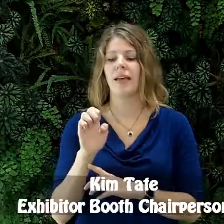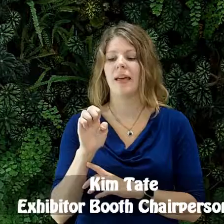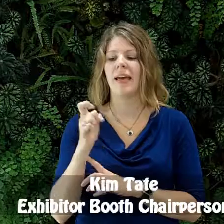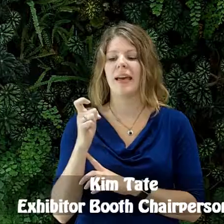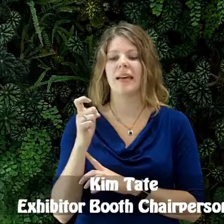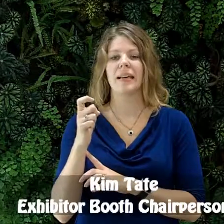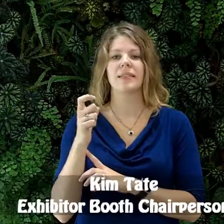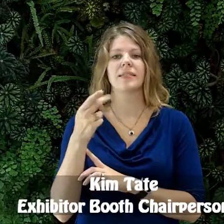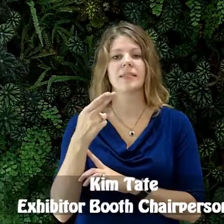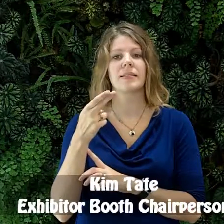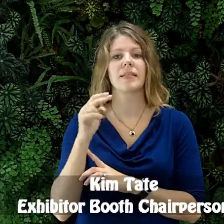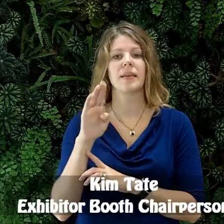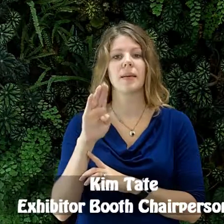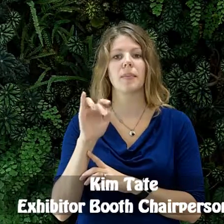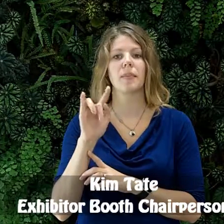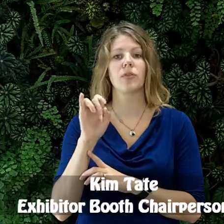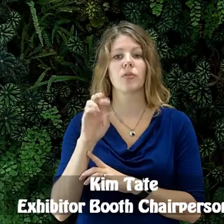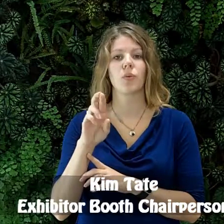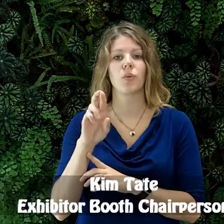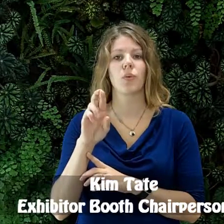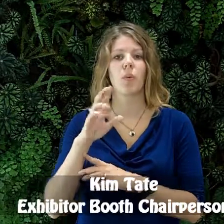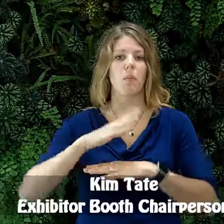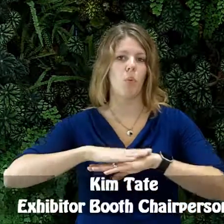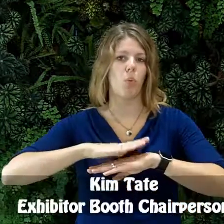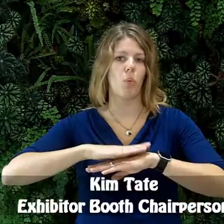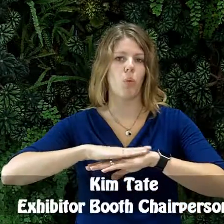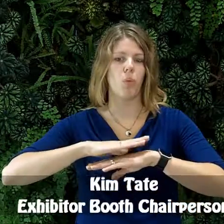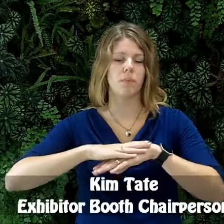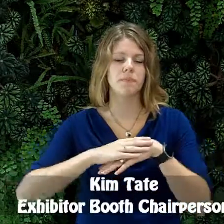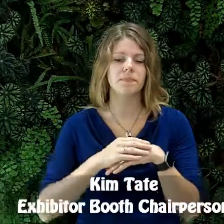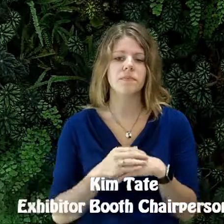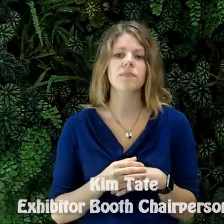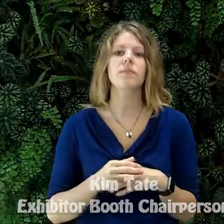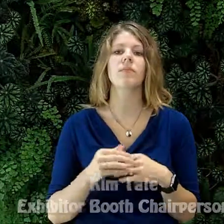My role is managing the conference exhibitor booths.